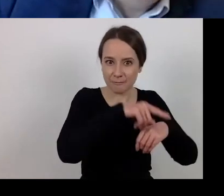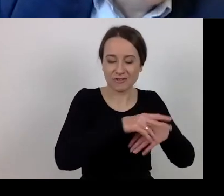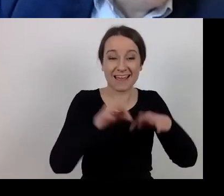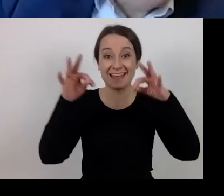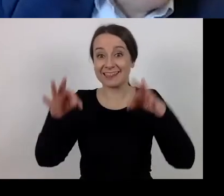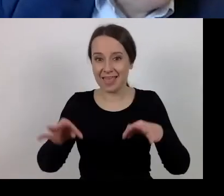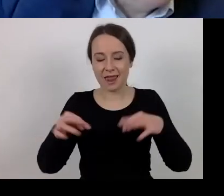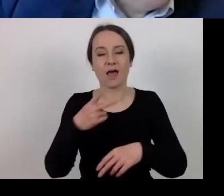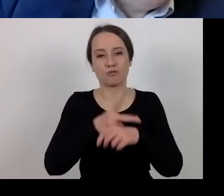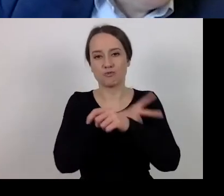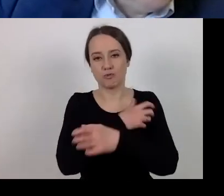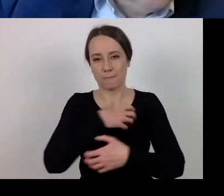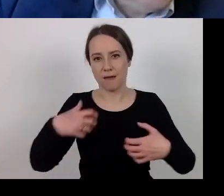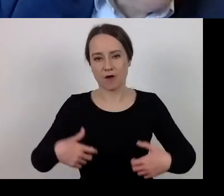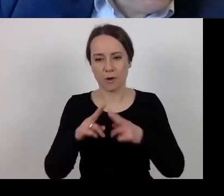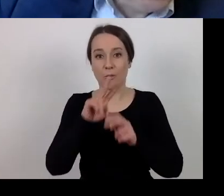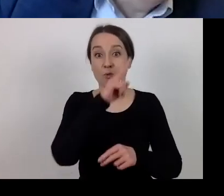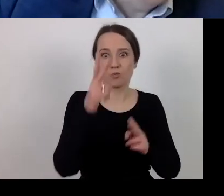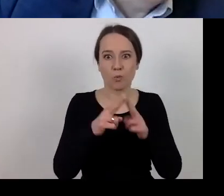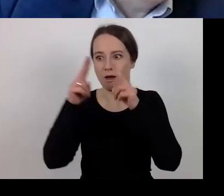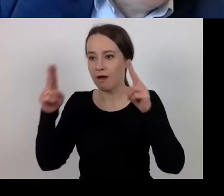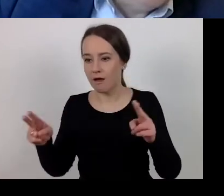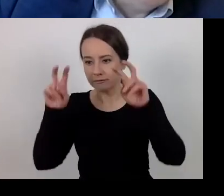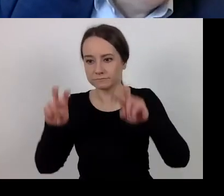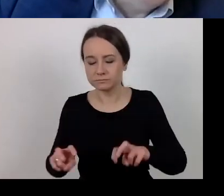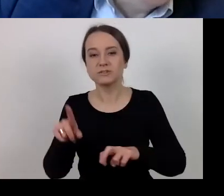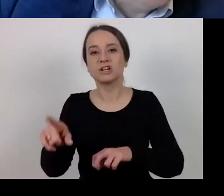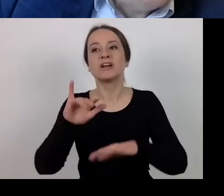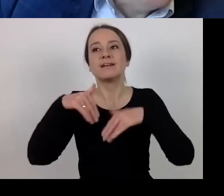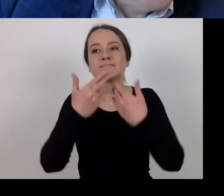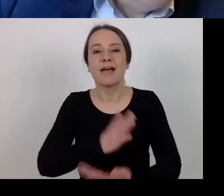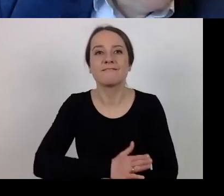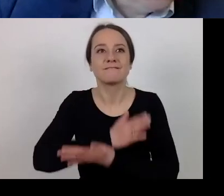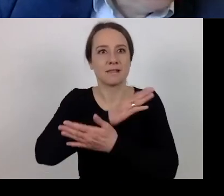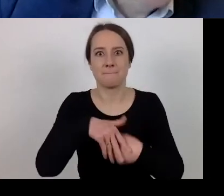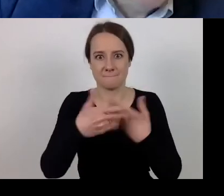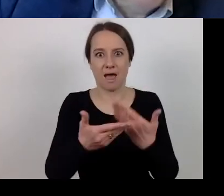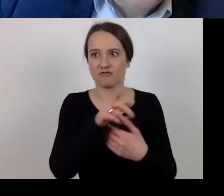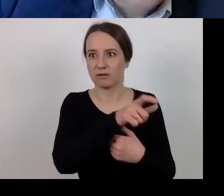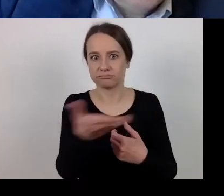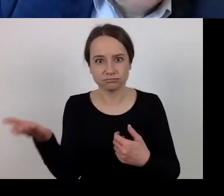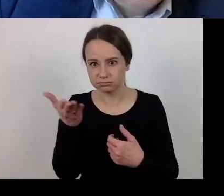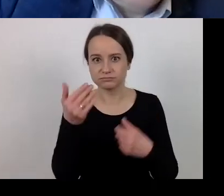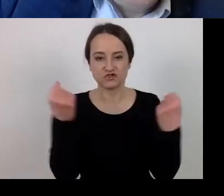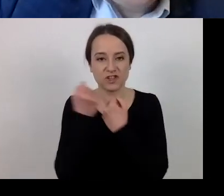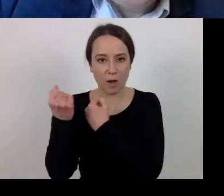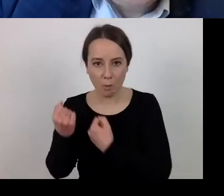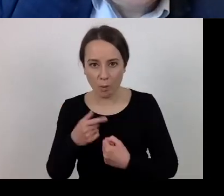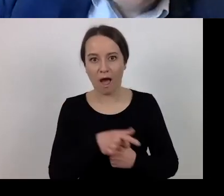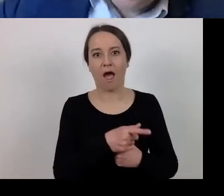with support for your actions as beneficiaries, in January 2021.